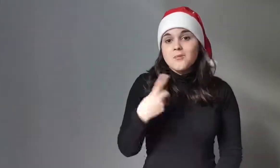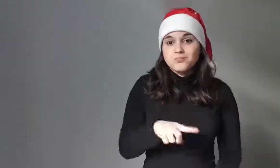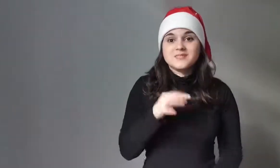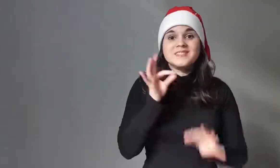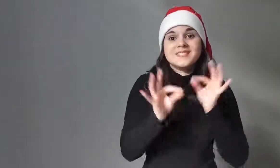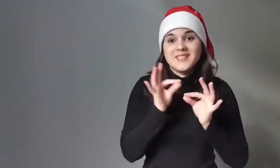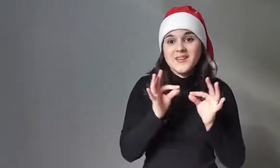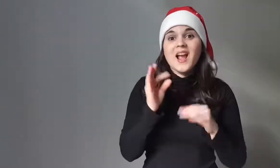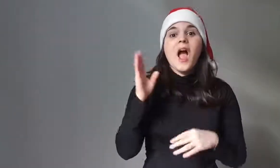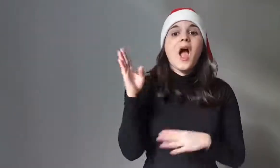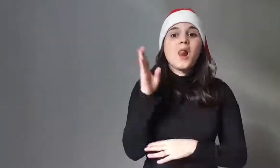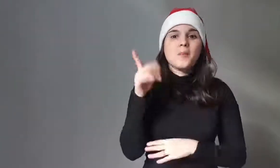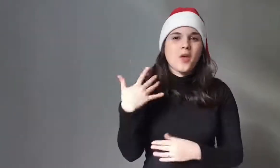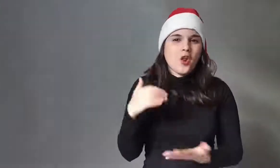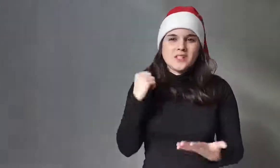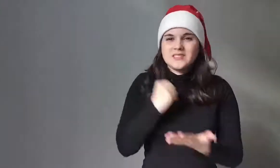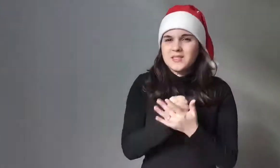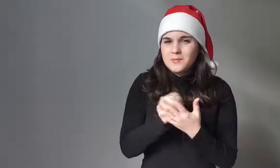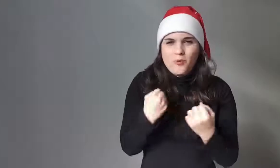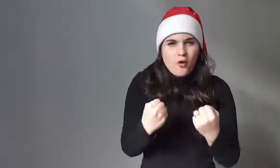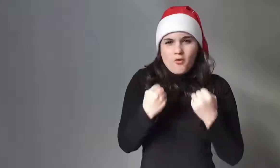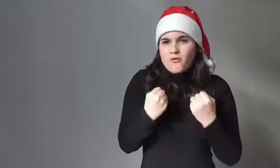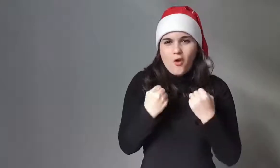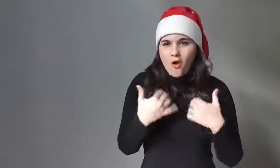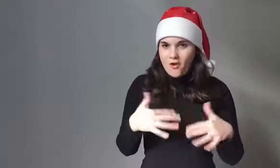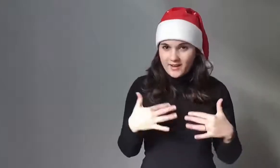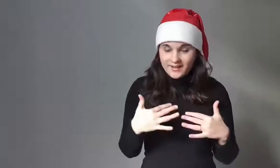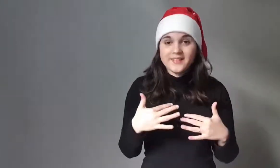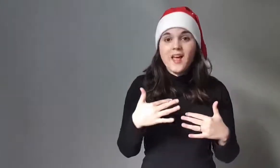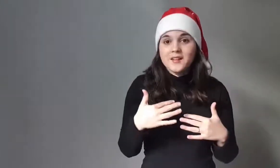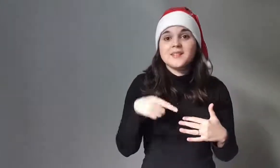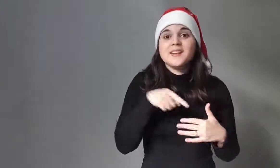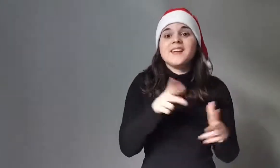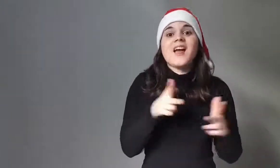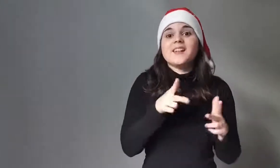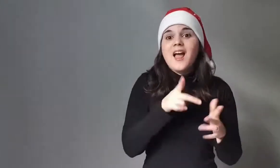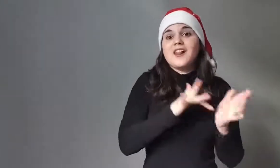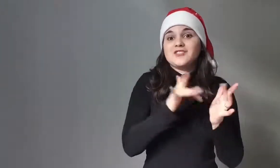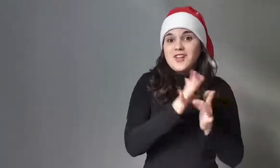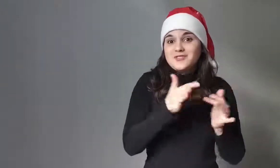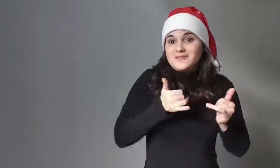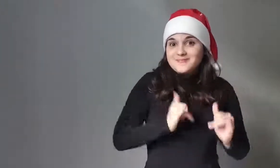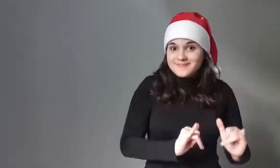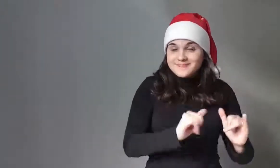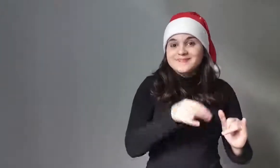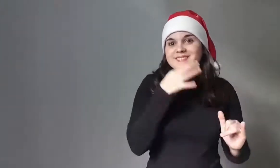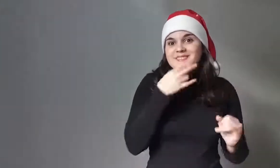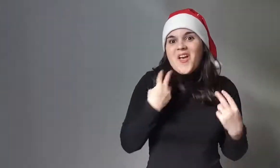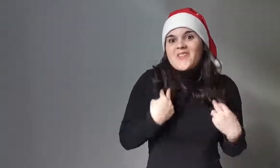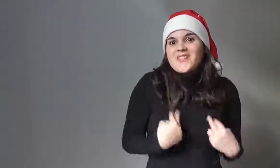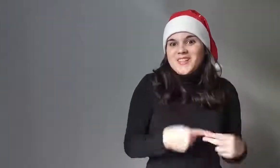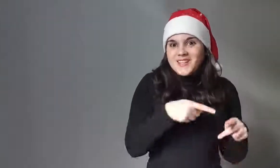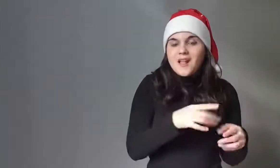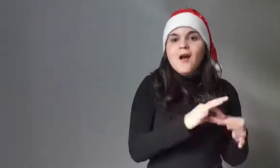All this makes us understand that the tree is a significant symbol, at Christmas the birth of Jesus is celebrated so life,